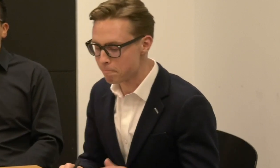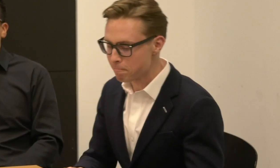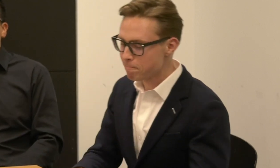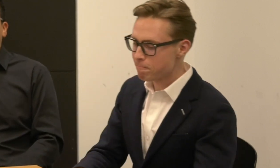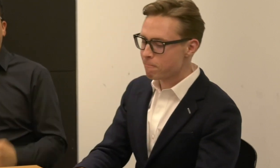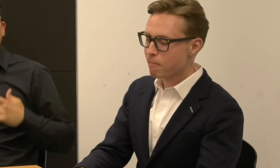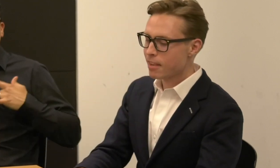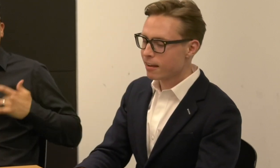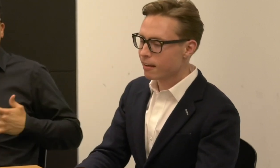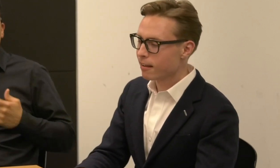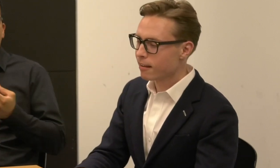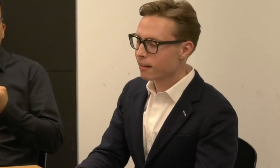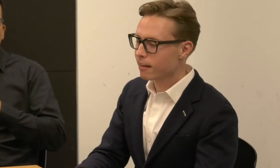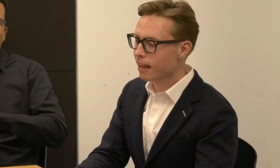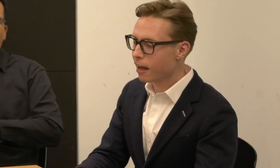Charitable Foundation.